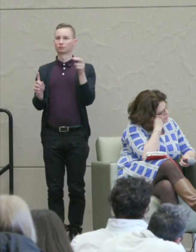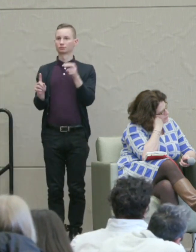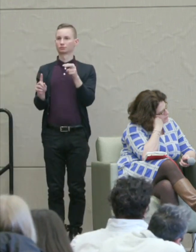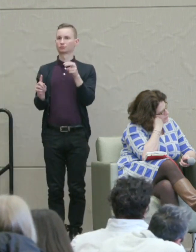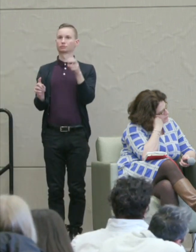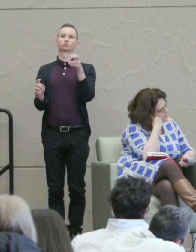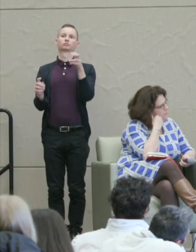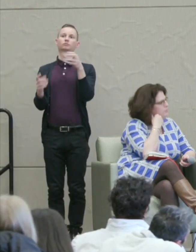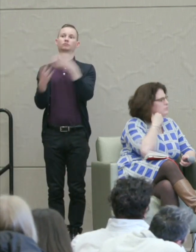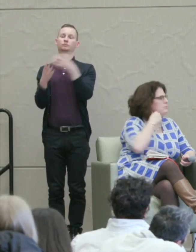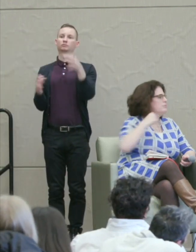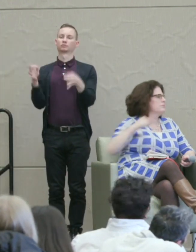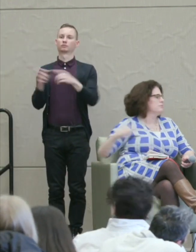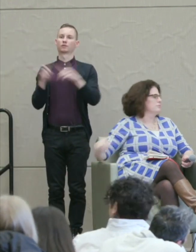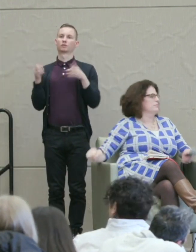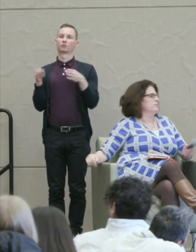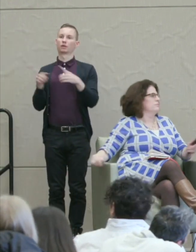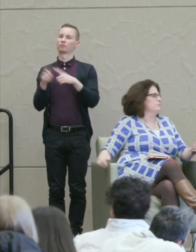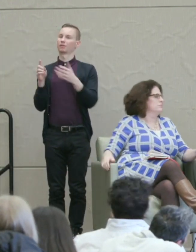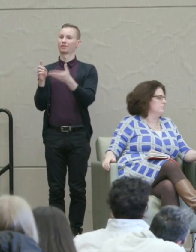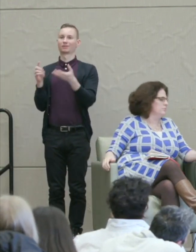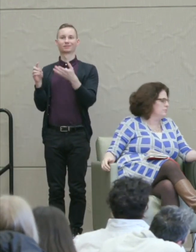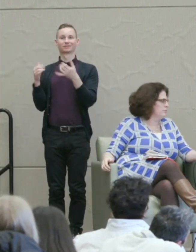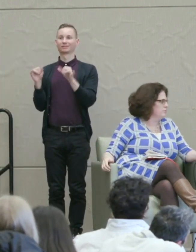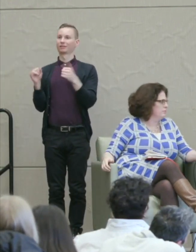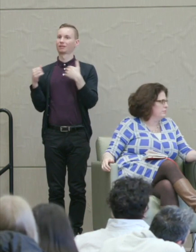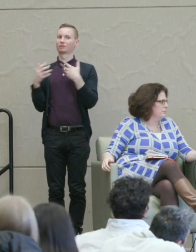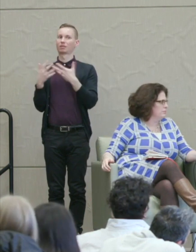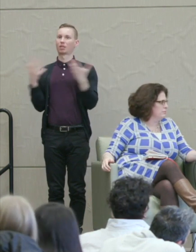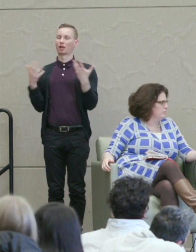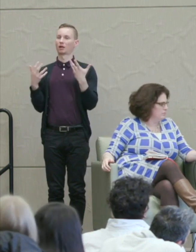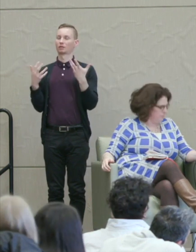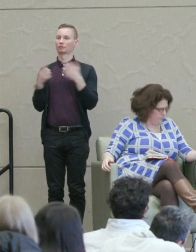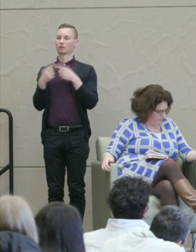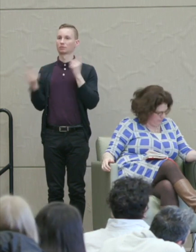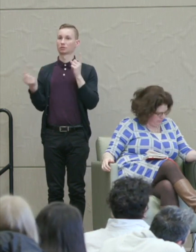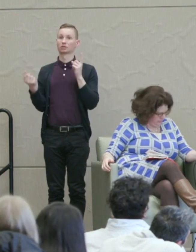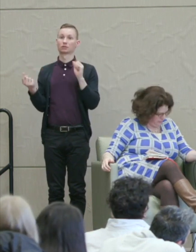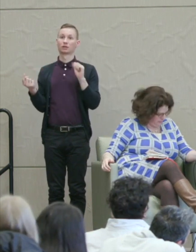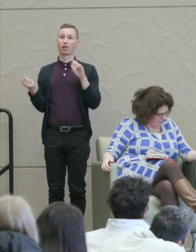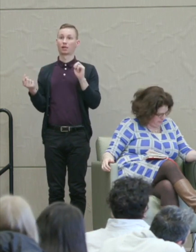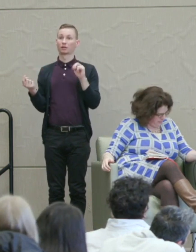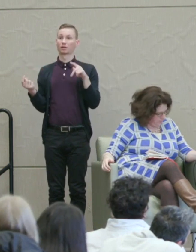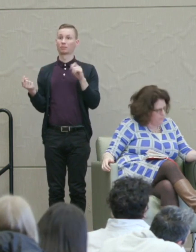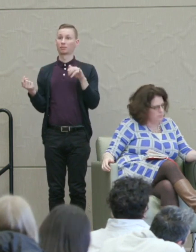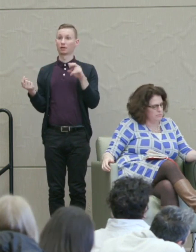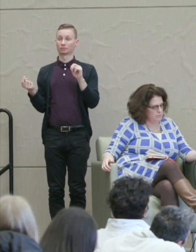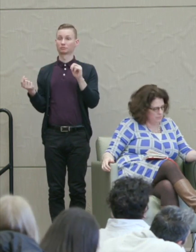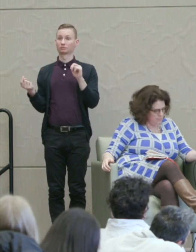But there too it faced great opposition. Martha Nussbaum: Alan Paton the novelist who, Cry the Beloved Country, I think is one of